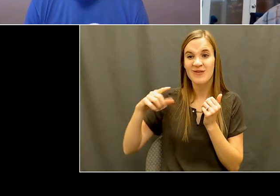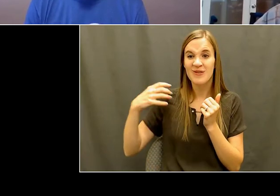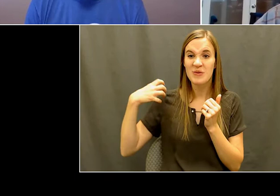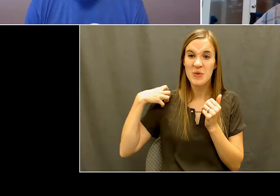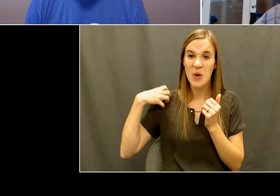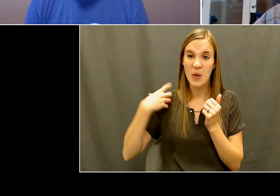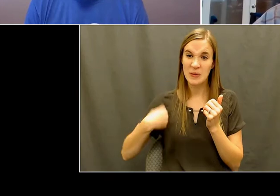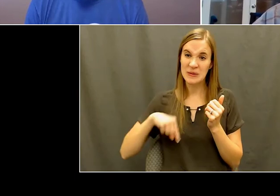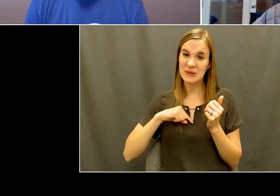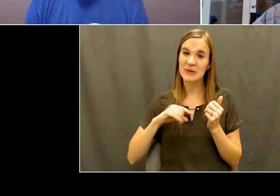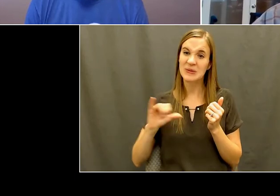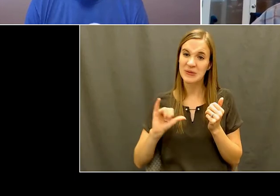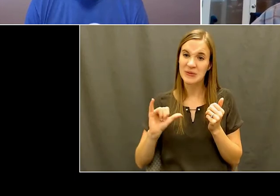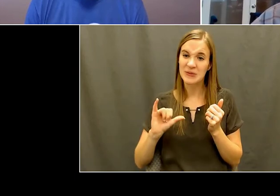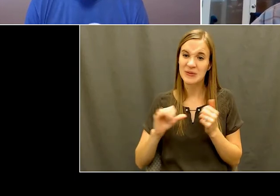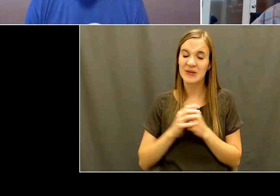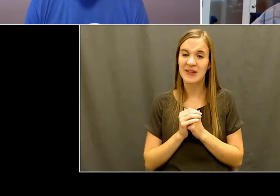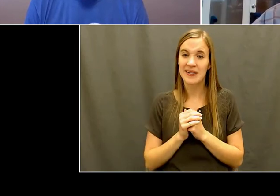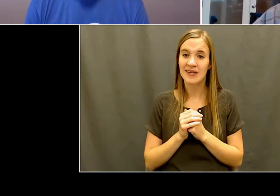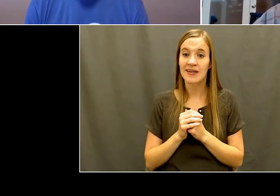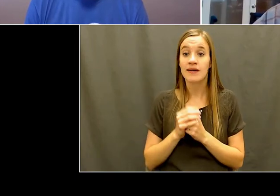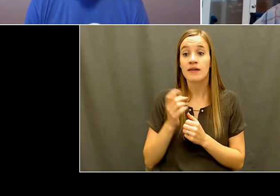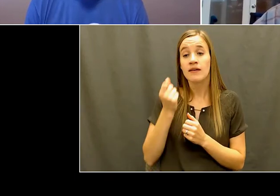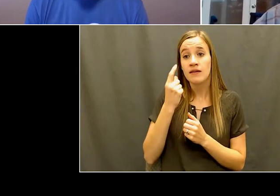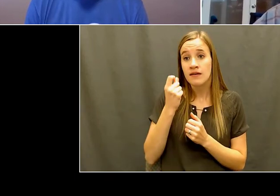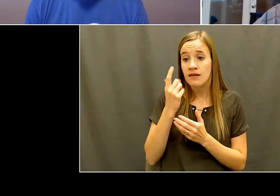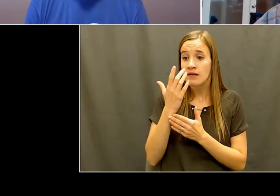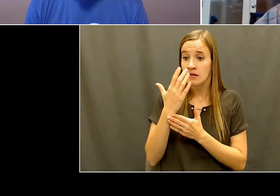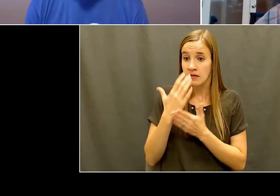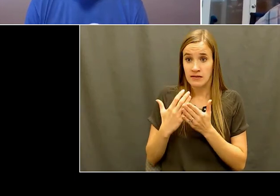You know, we had, we had some adults that were wheelchair